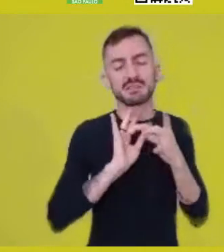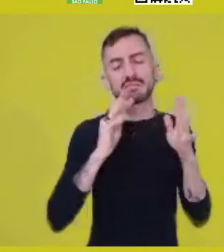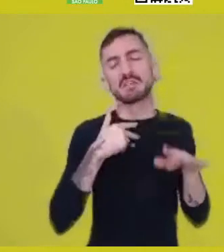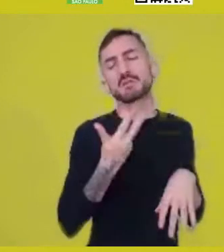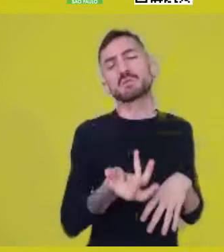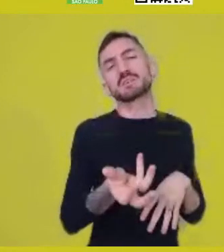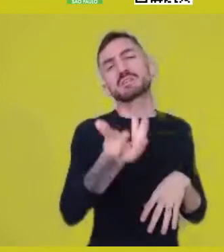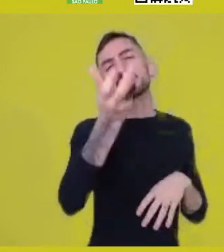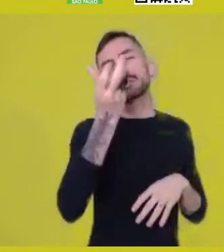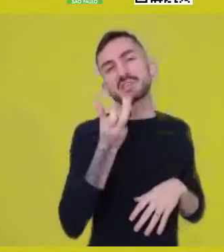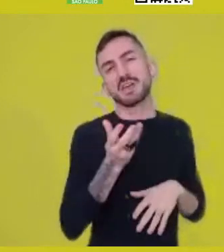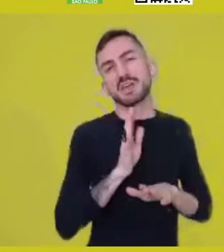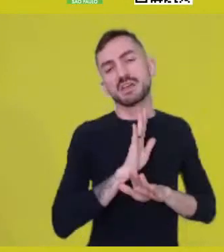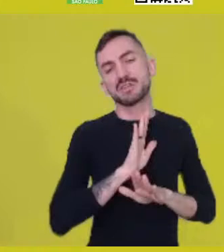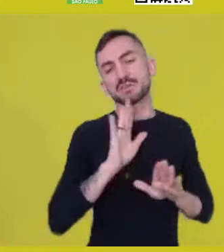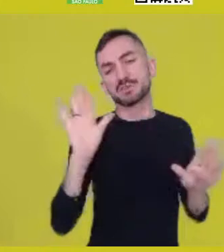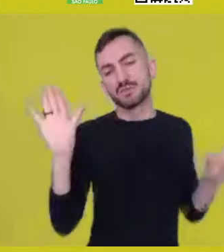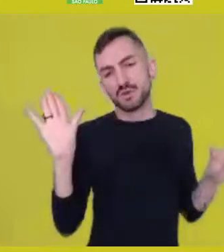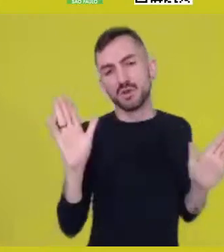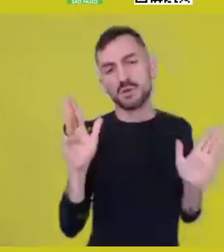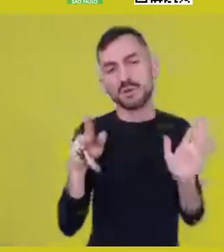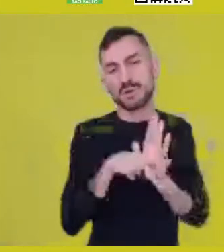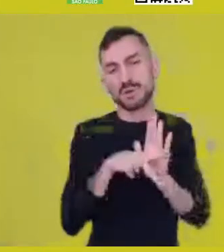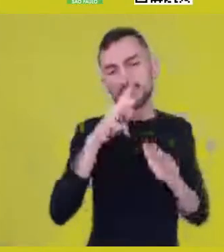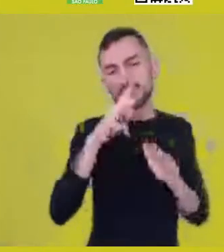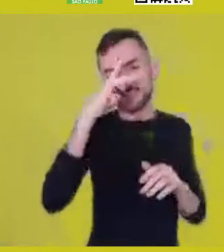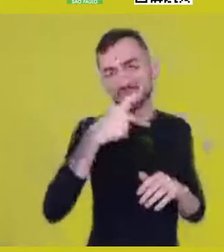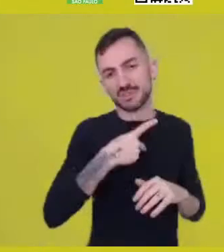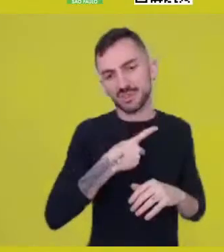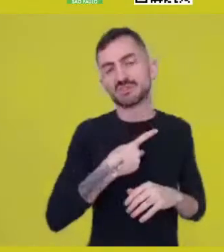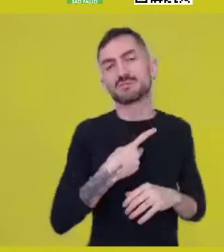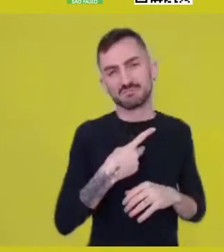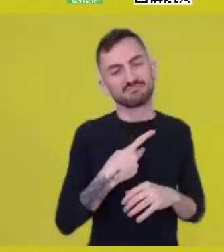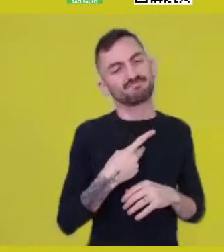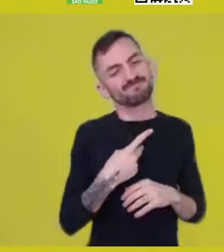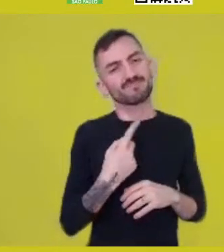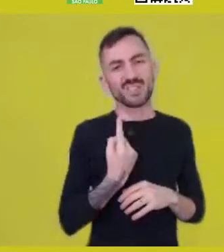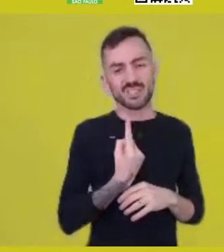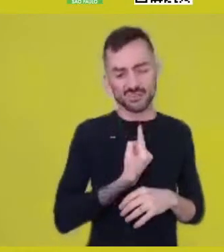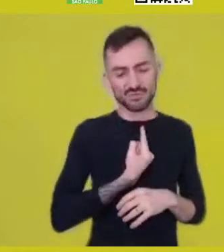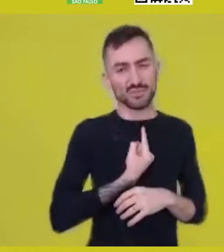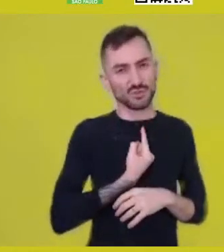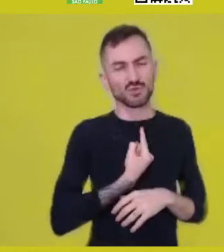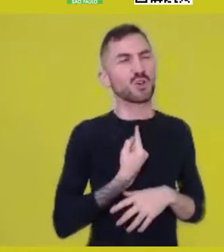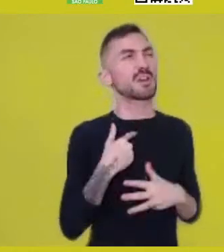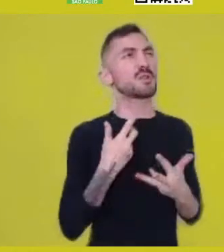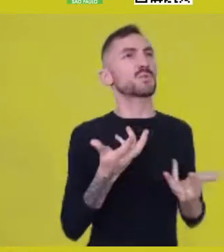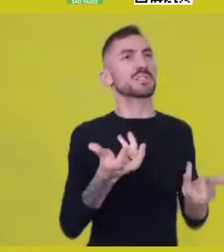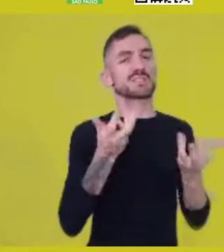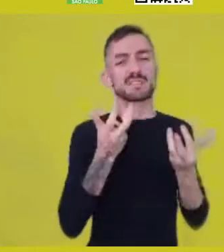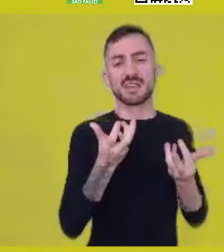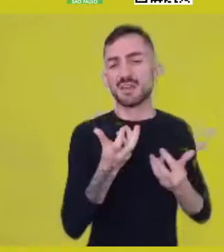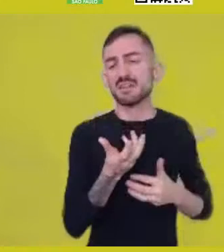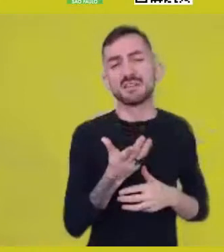based on the subject, the individual, I don’t know whether it fits here.